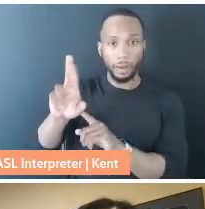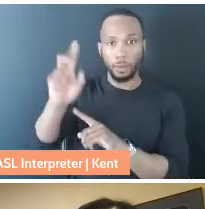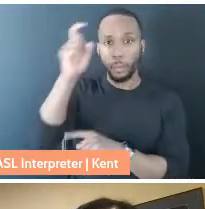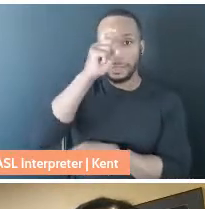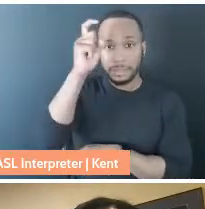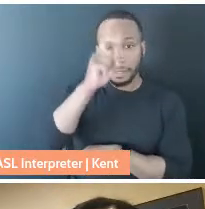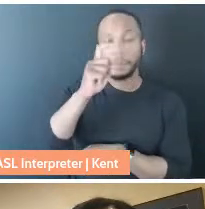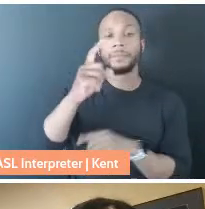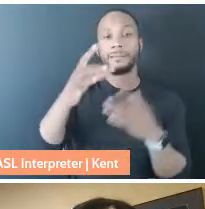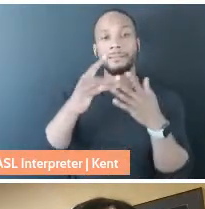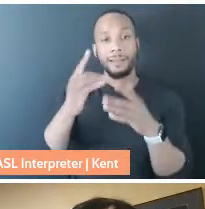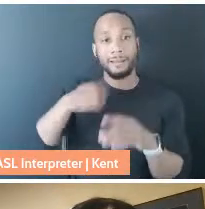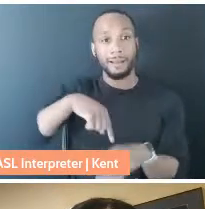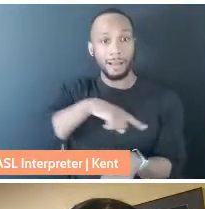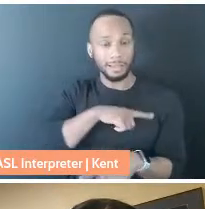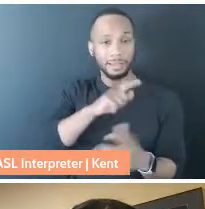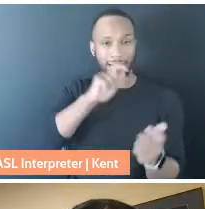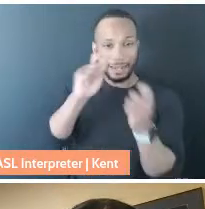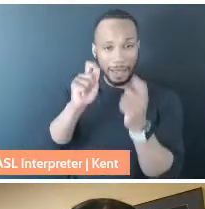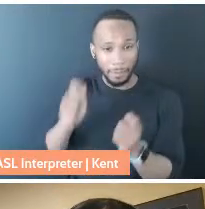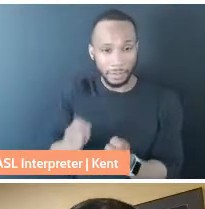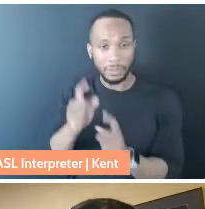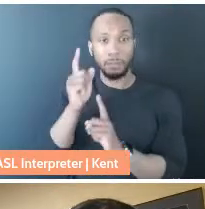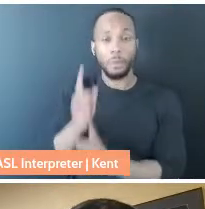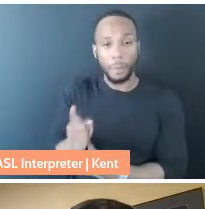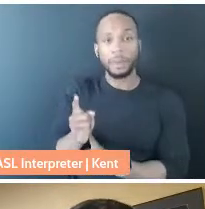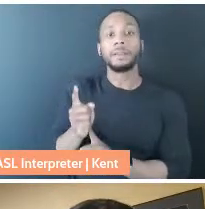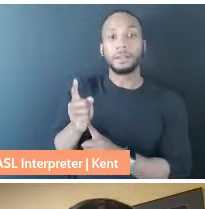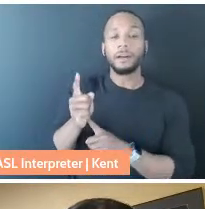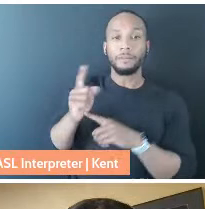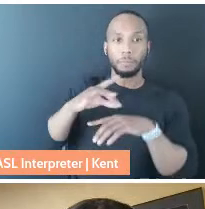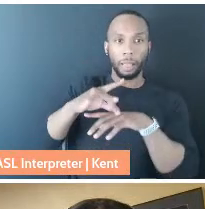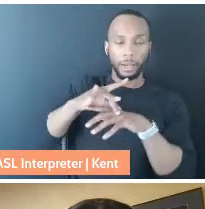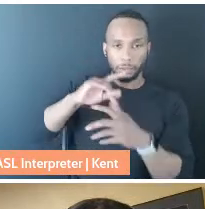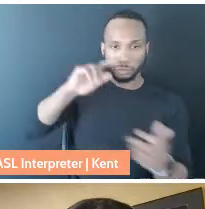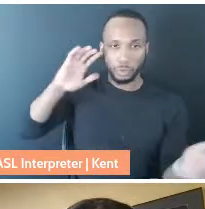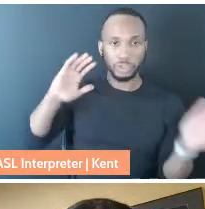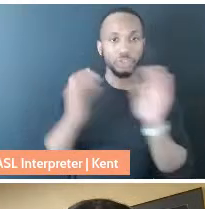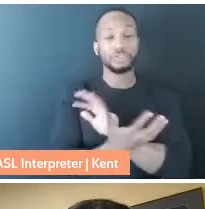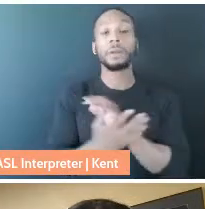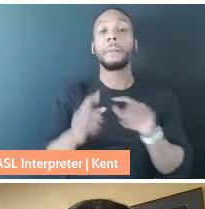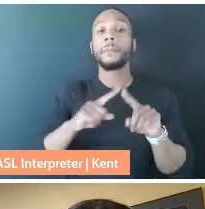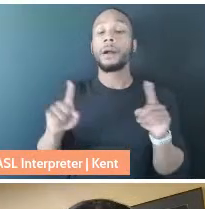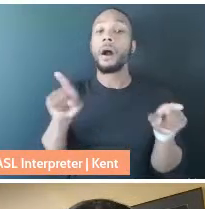guiding us in adapting to this moment of planetary transition, but also just as a parent,